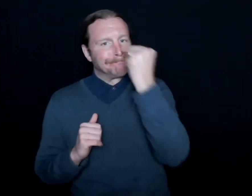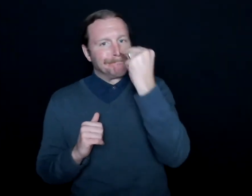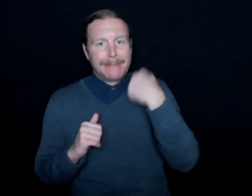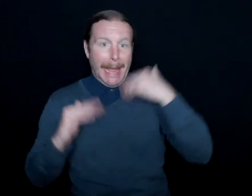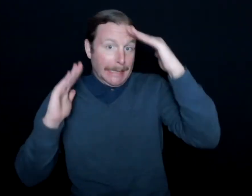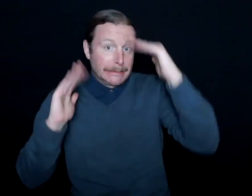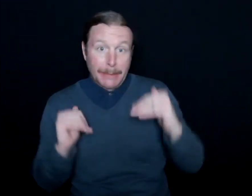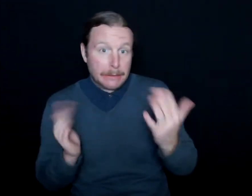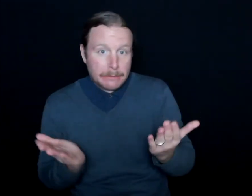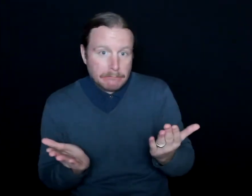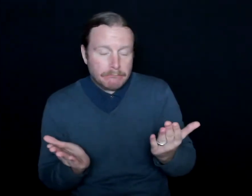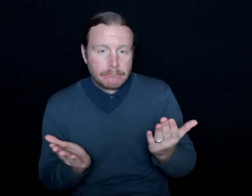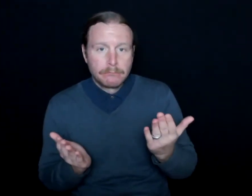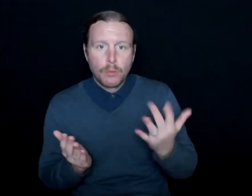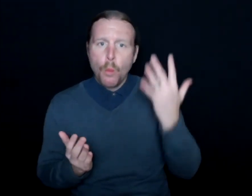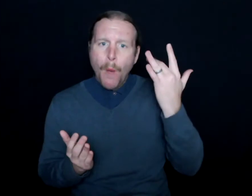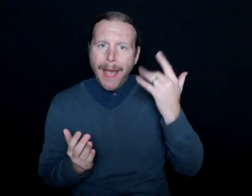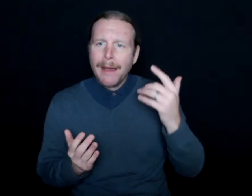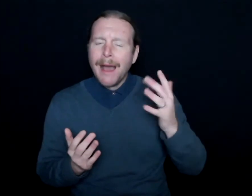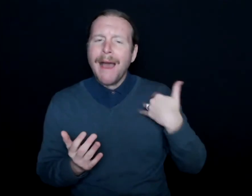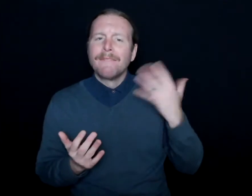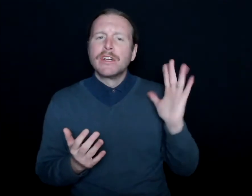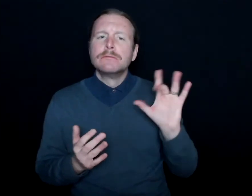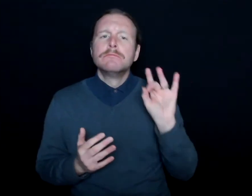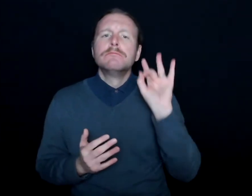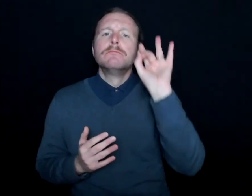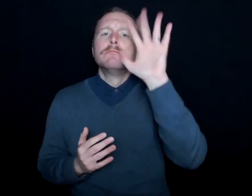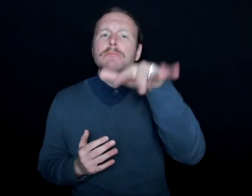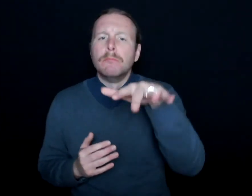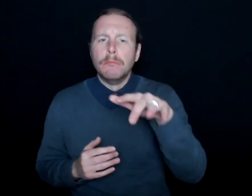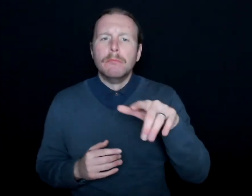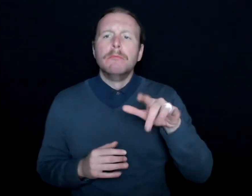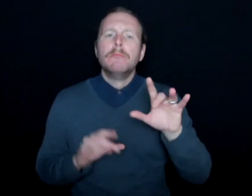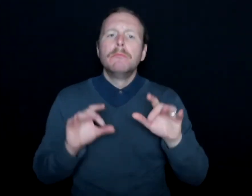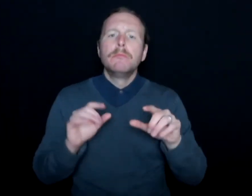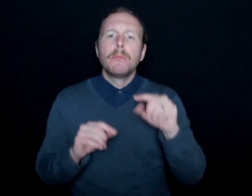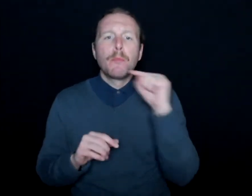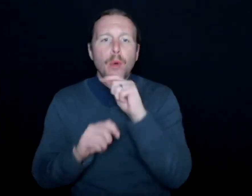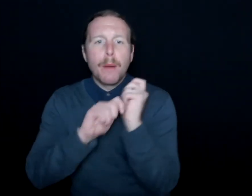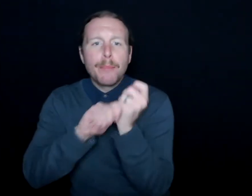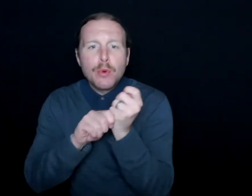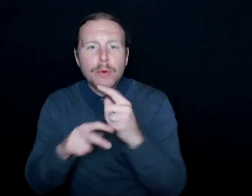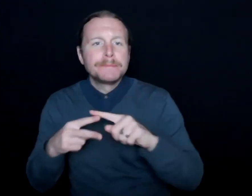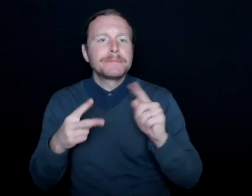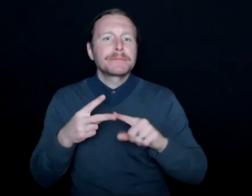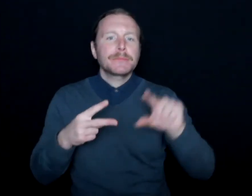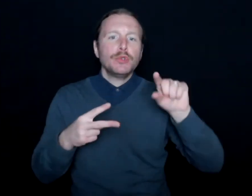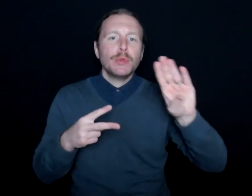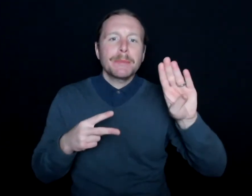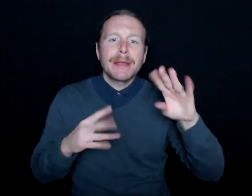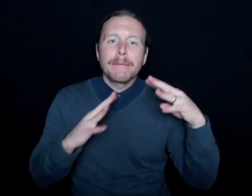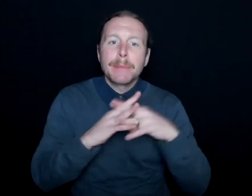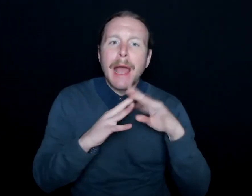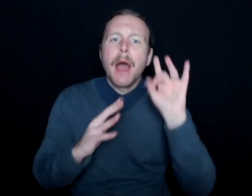just because I had floated that idea around the Brewers in the past, the Packers in the past,